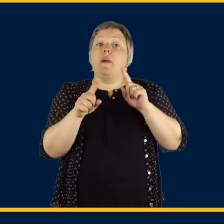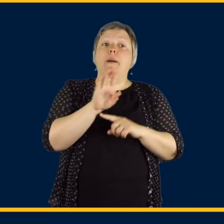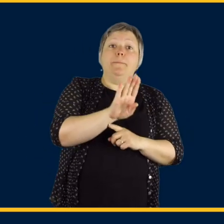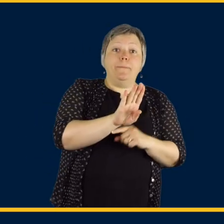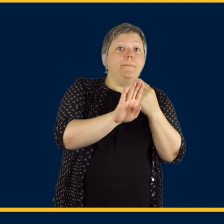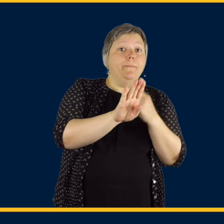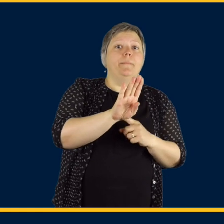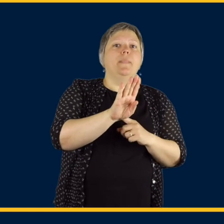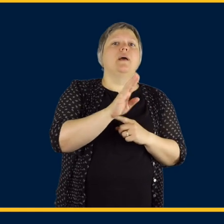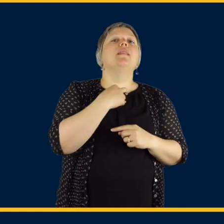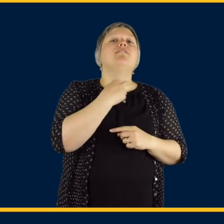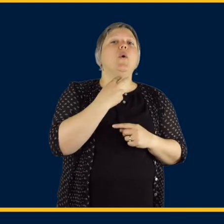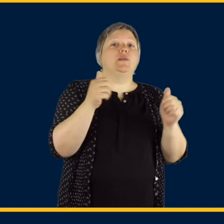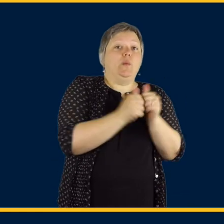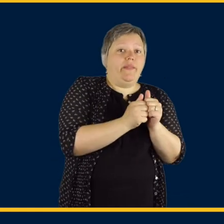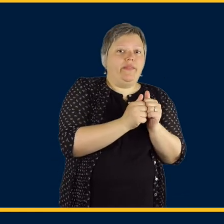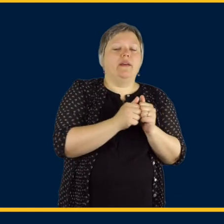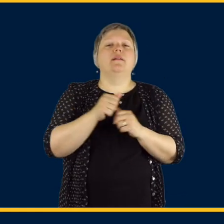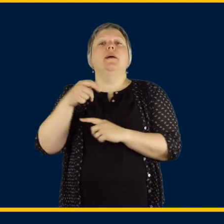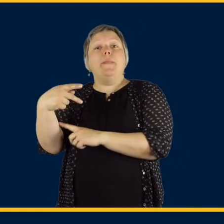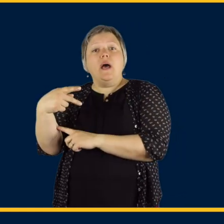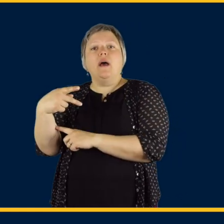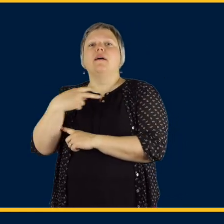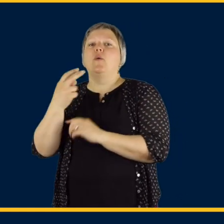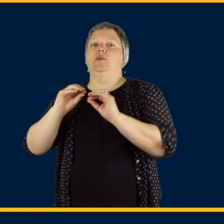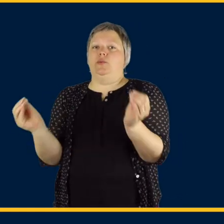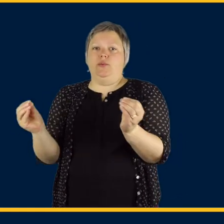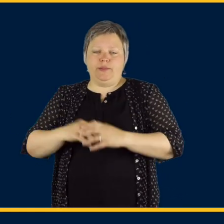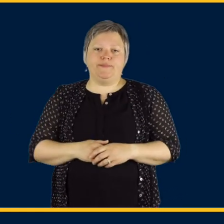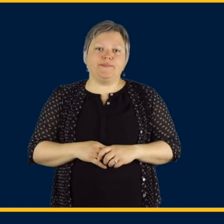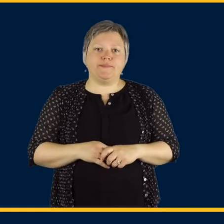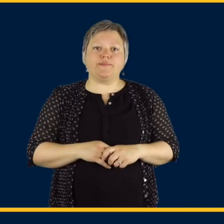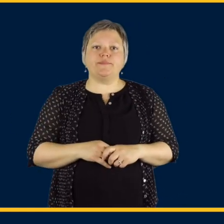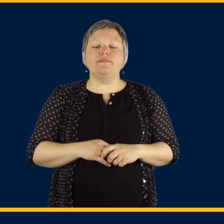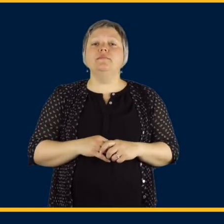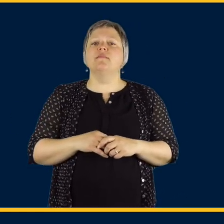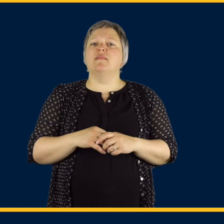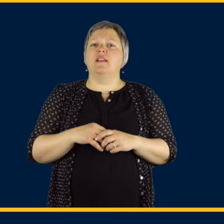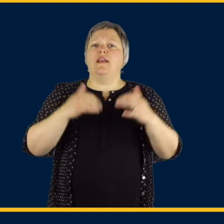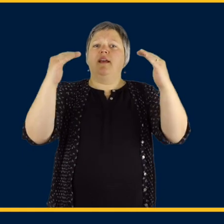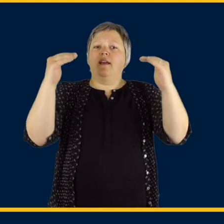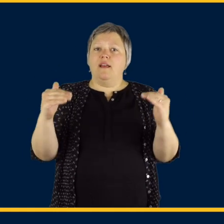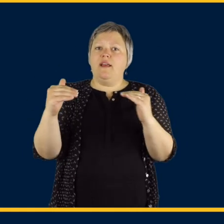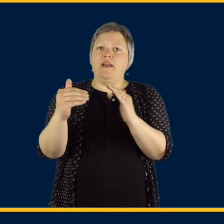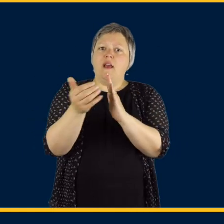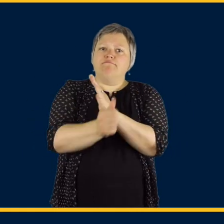produced in exactly the same way except for B your voice is on and for P your voice is